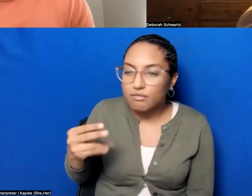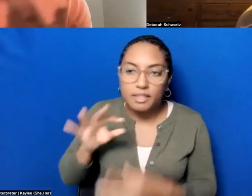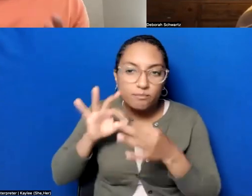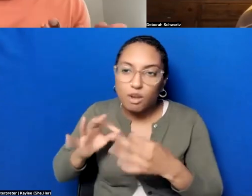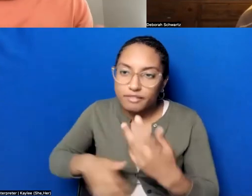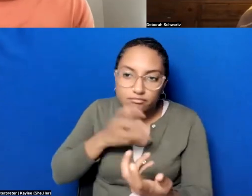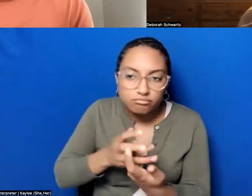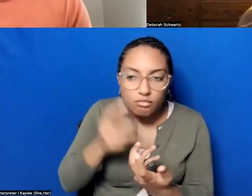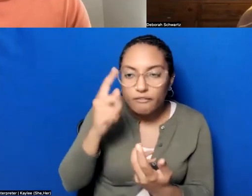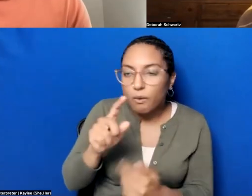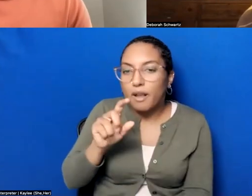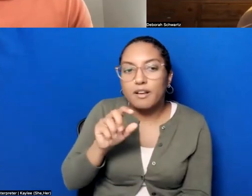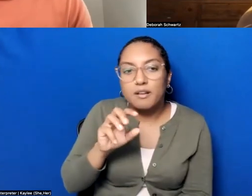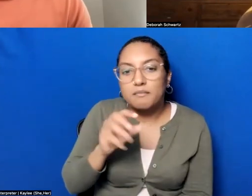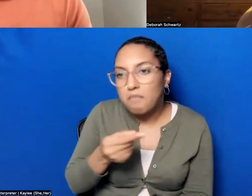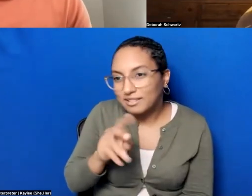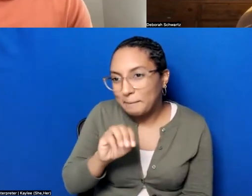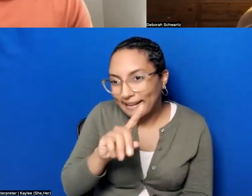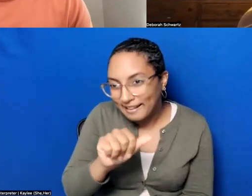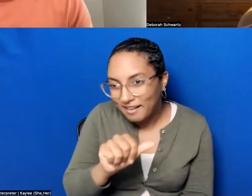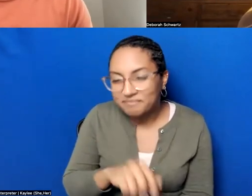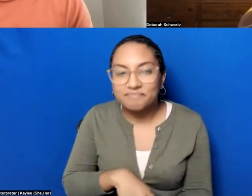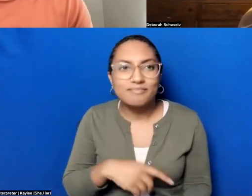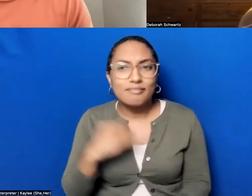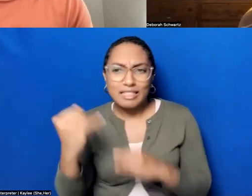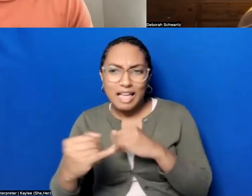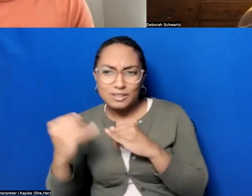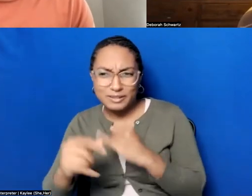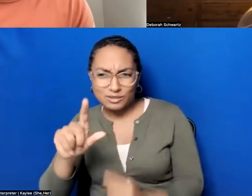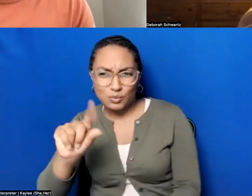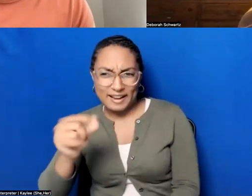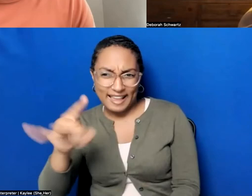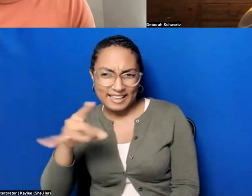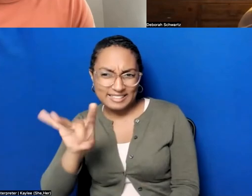And then the final one was an exhibition that I think was in 2018 at,